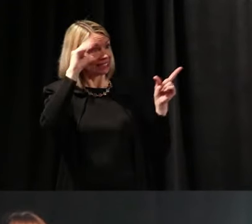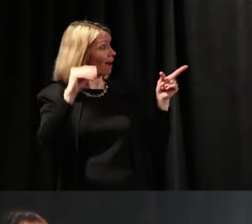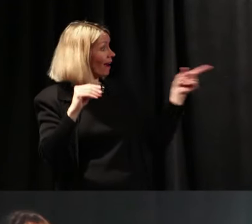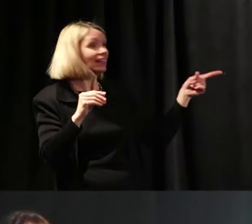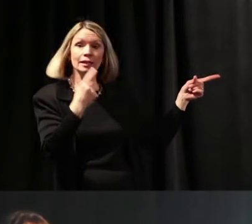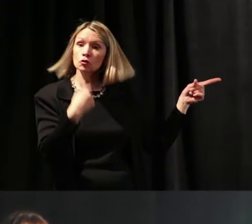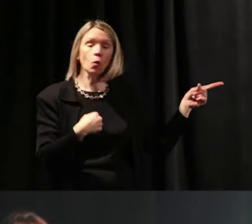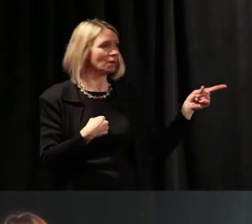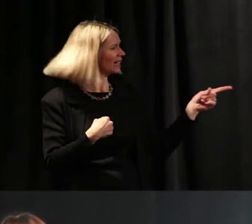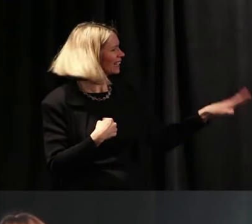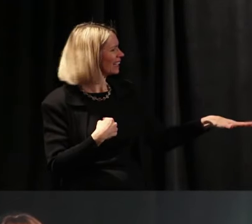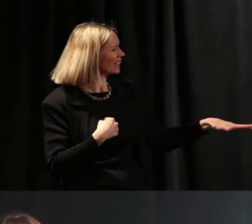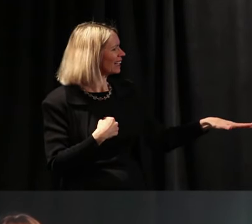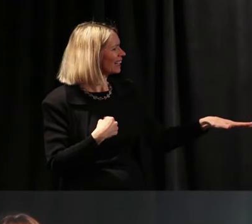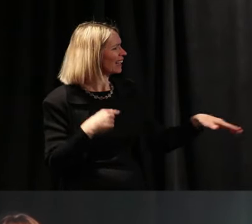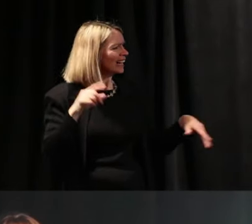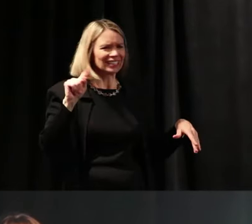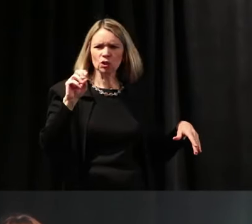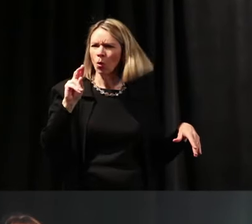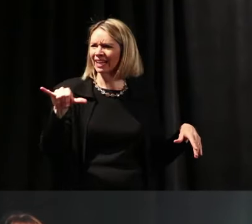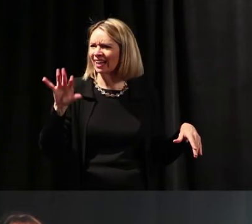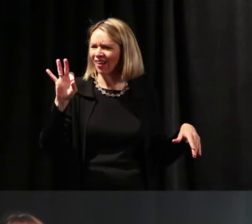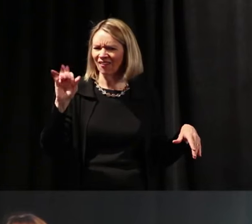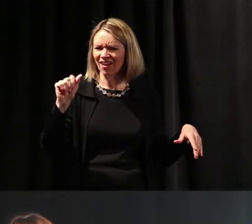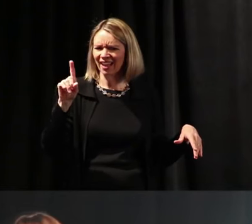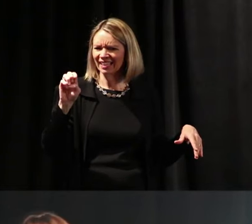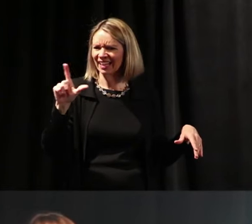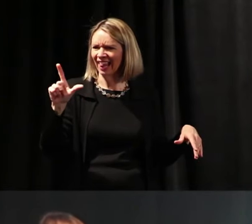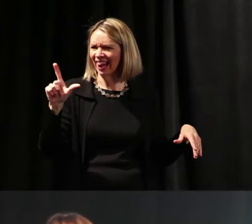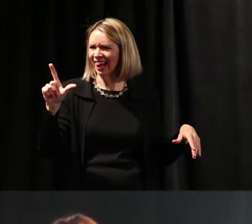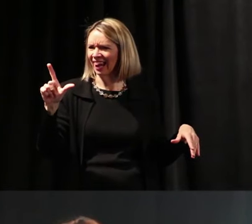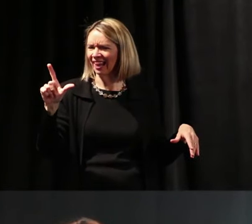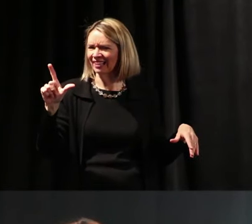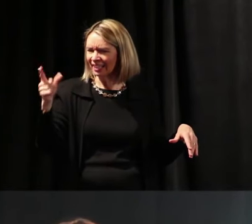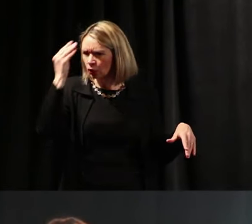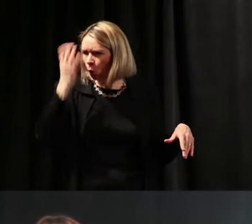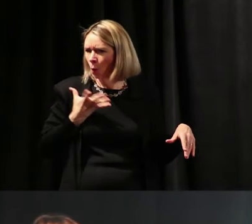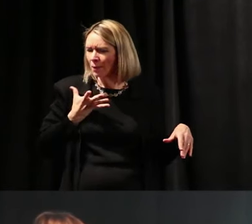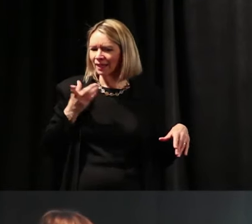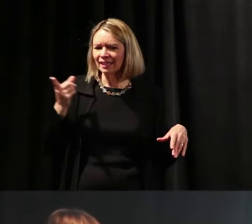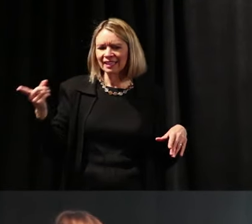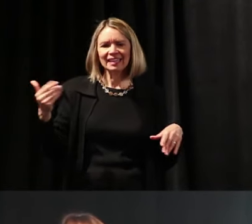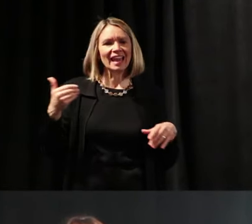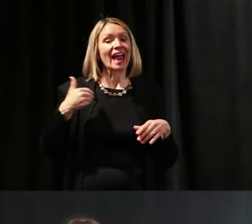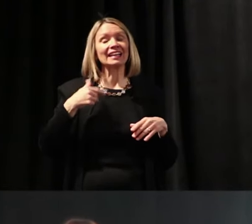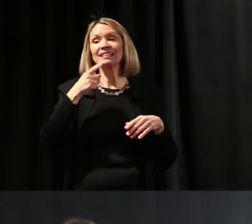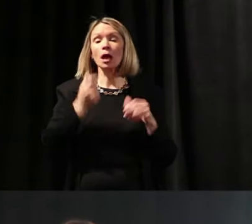I don't know how to say his name, Fado, I don't know, he had a team, most people on the job today